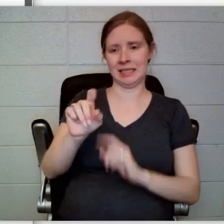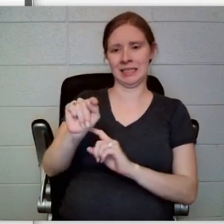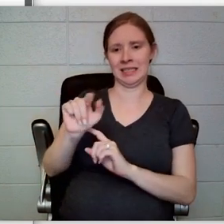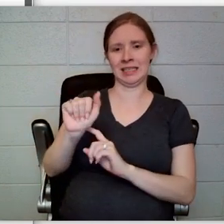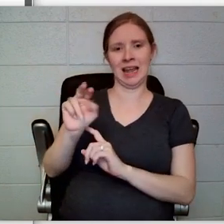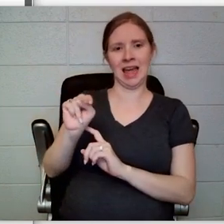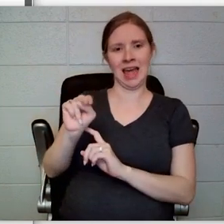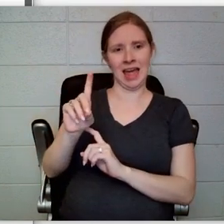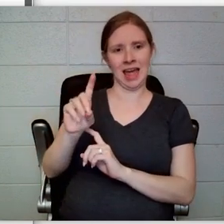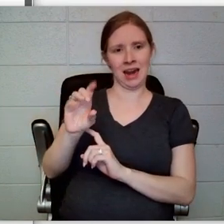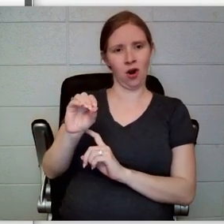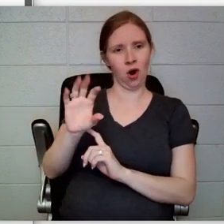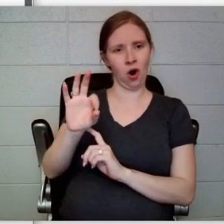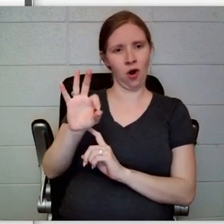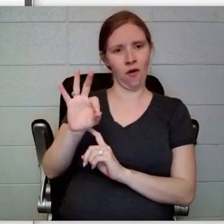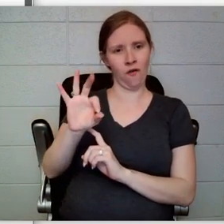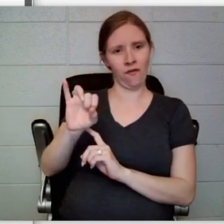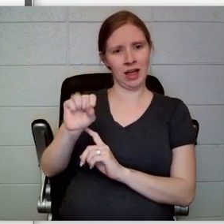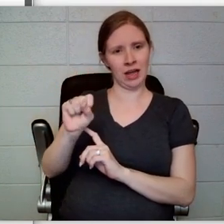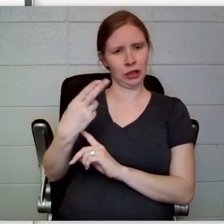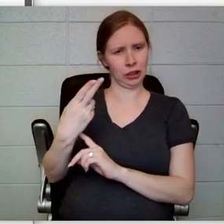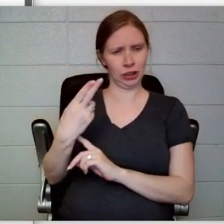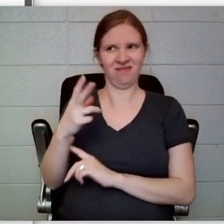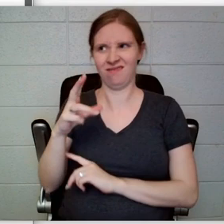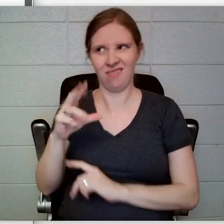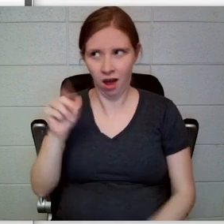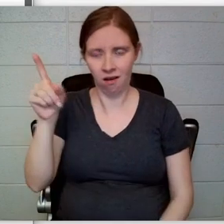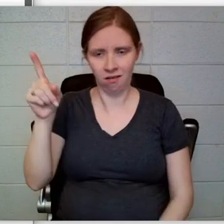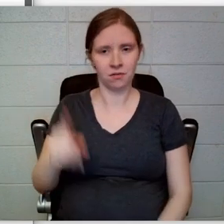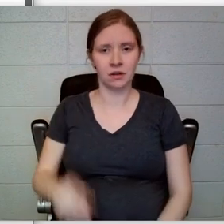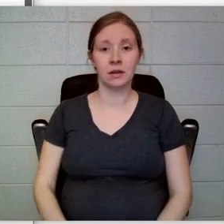but “standoffish” is not one of them. Klaus knew the word